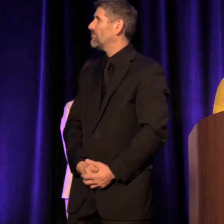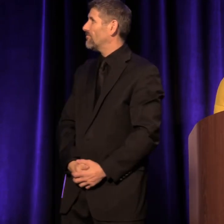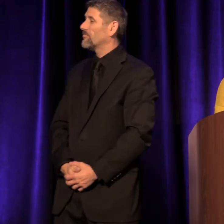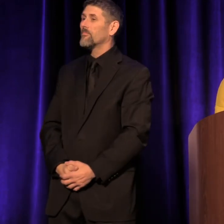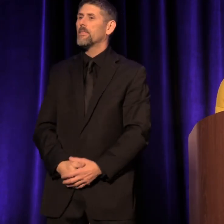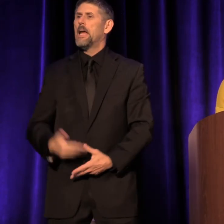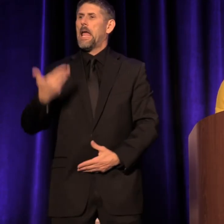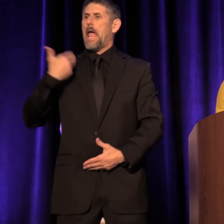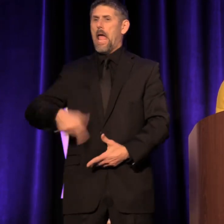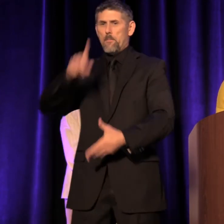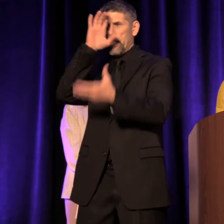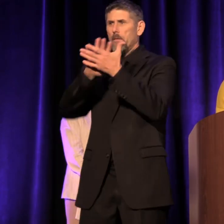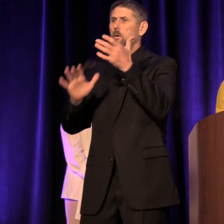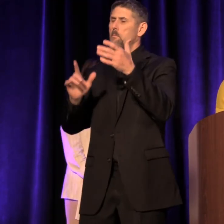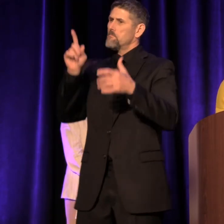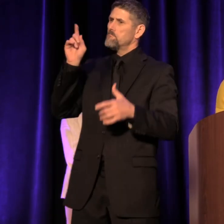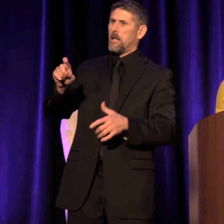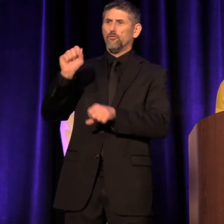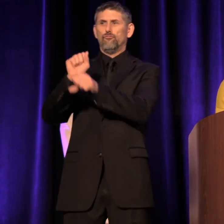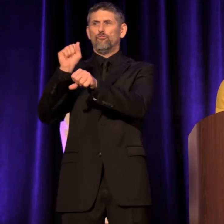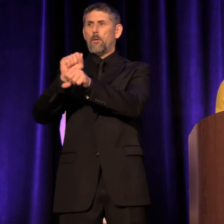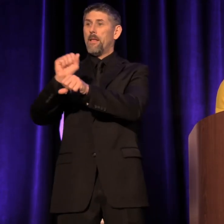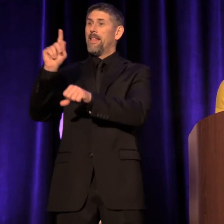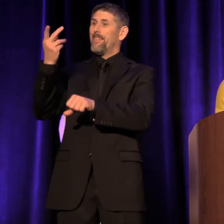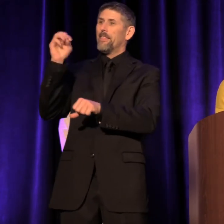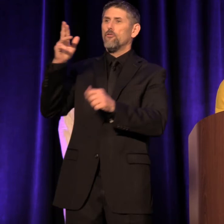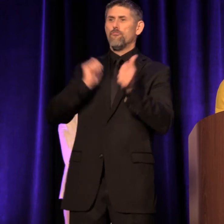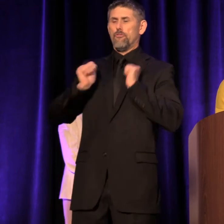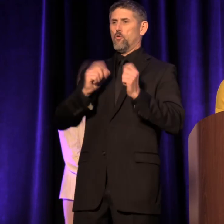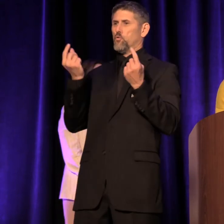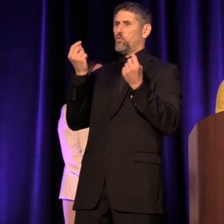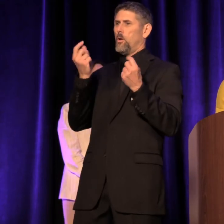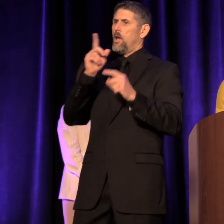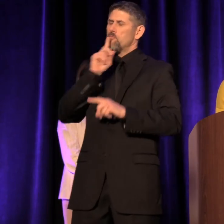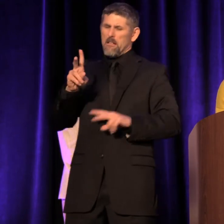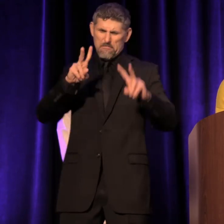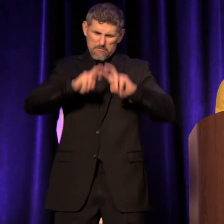"I believe it must be the job of theater to take hard looks at life,